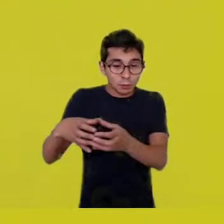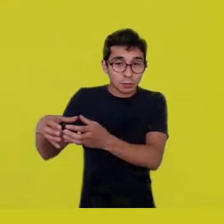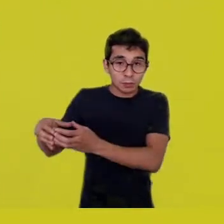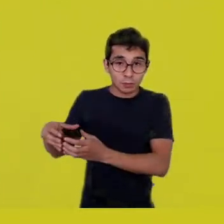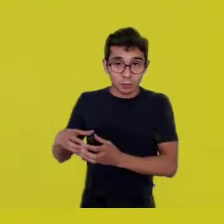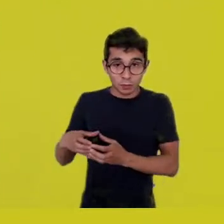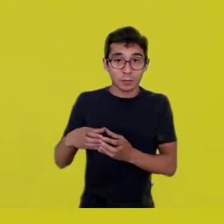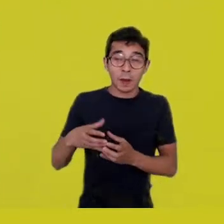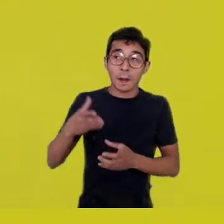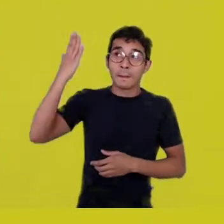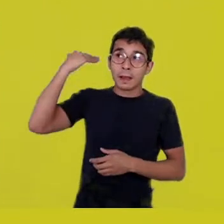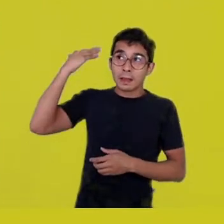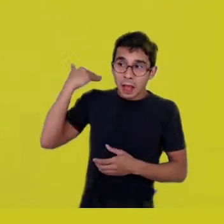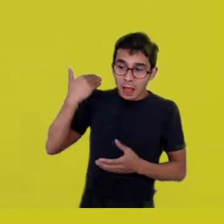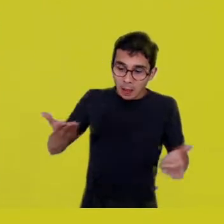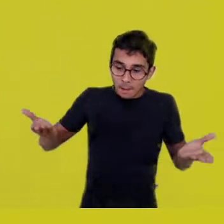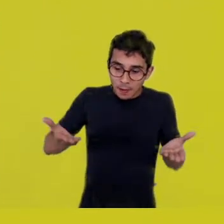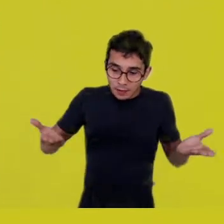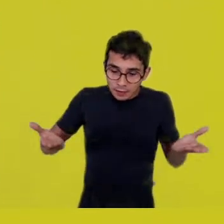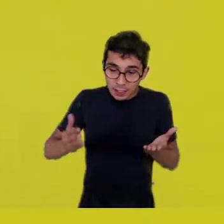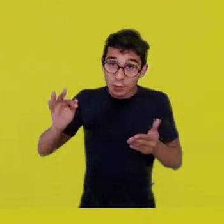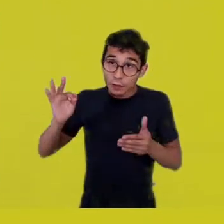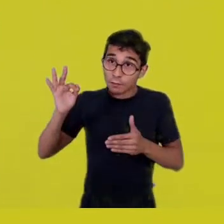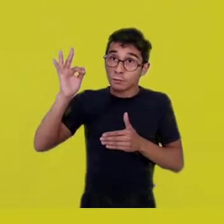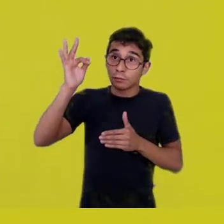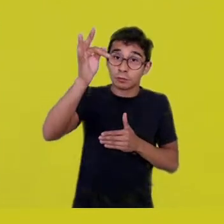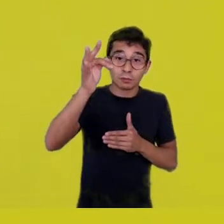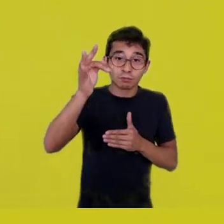and the instant is the place